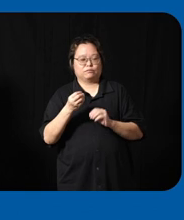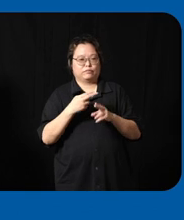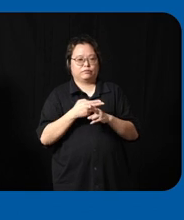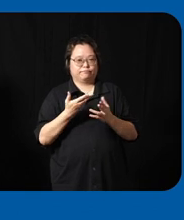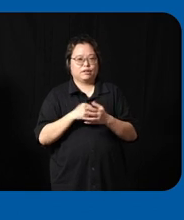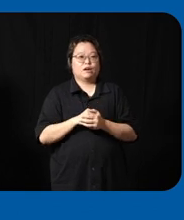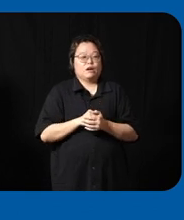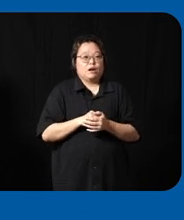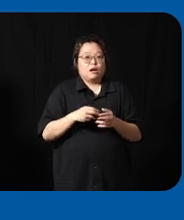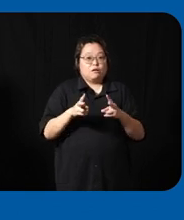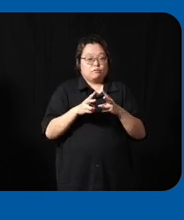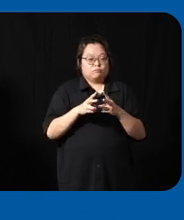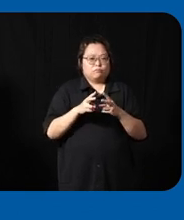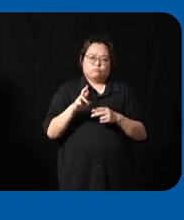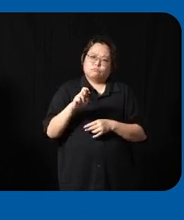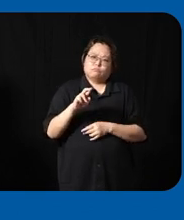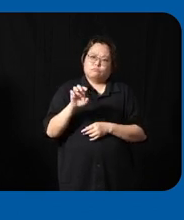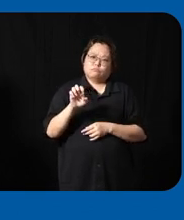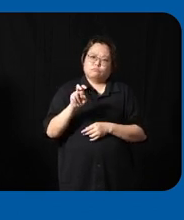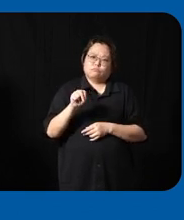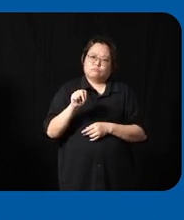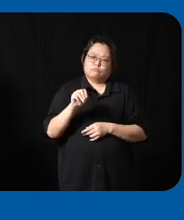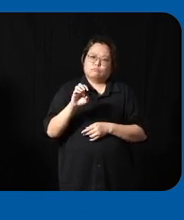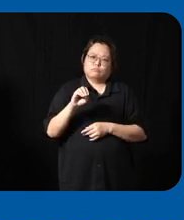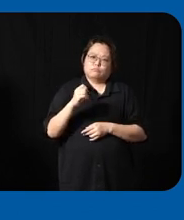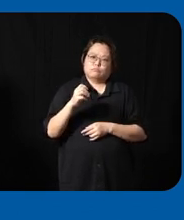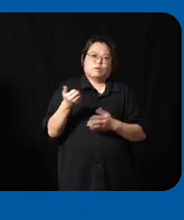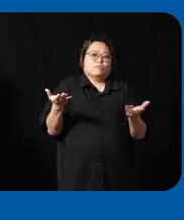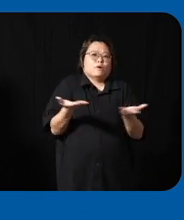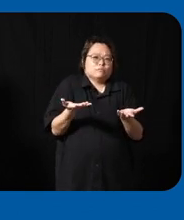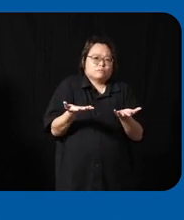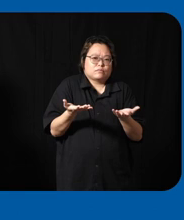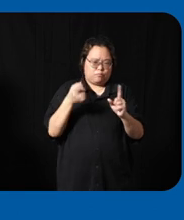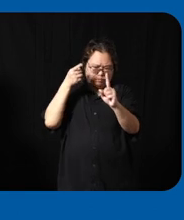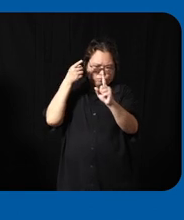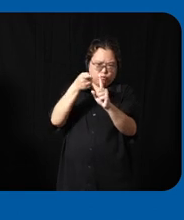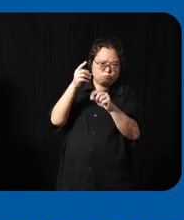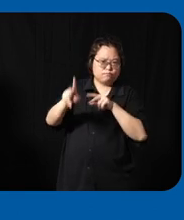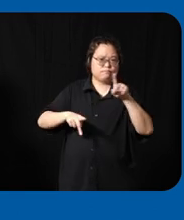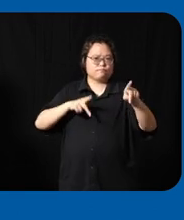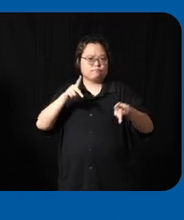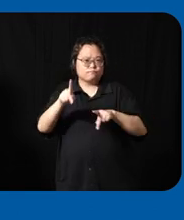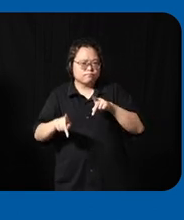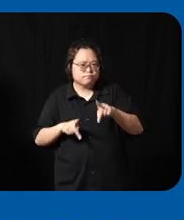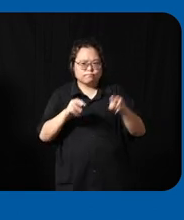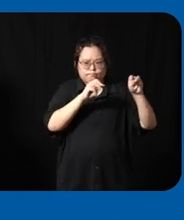purpose which is to encourage people to move move more so a lot of the marketing activities